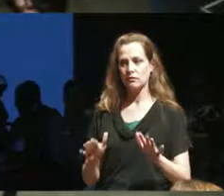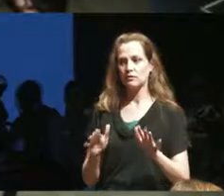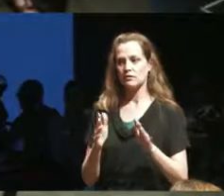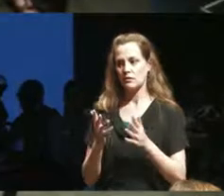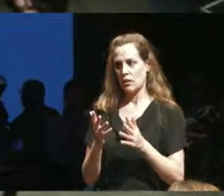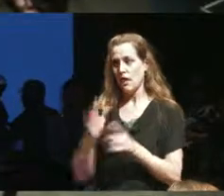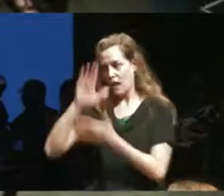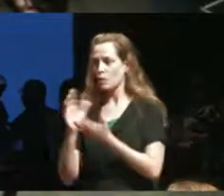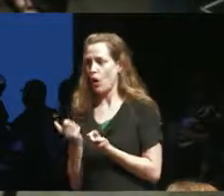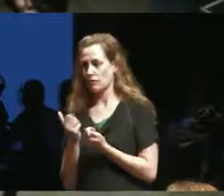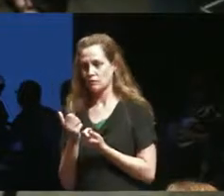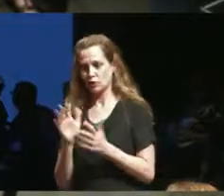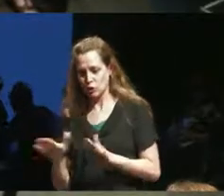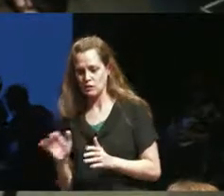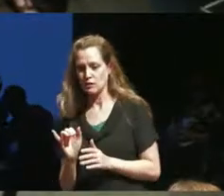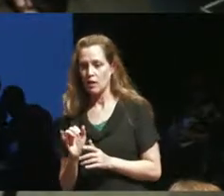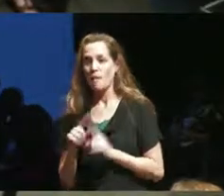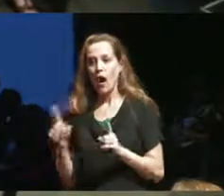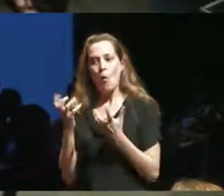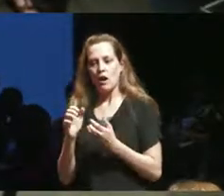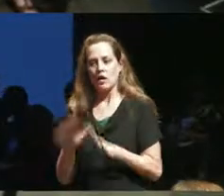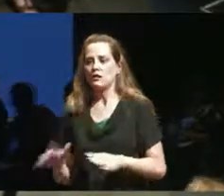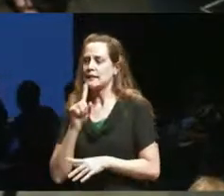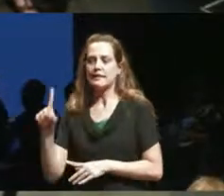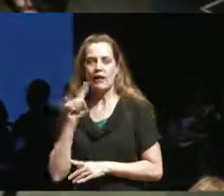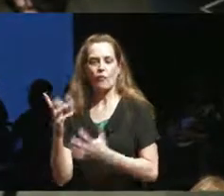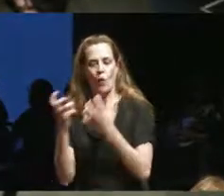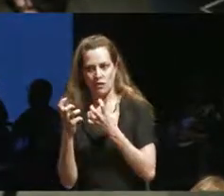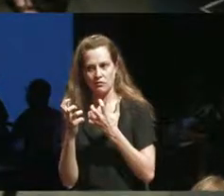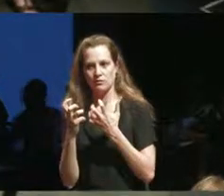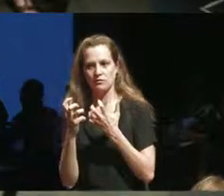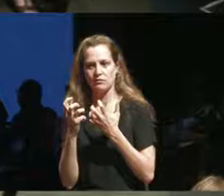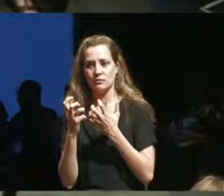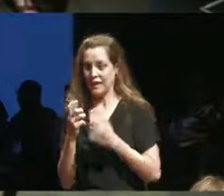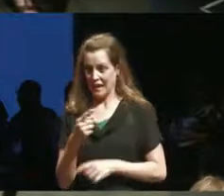too but he wants that child to be deaf he doesn't know about a hearing child in